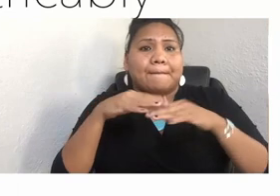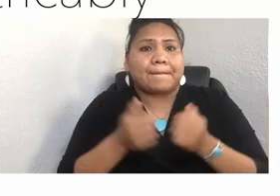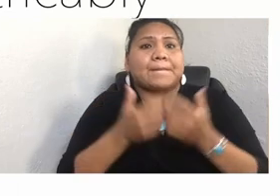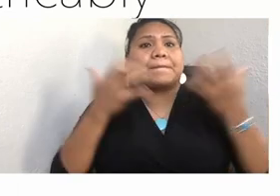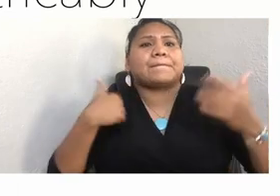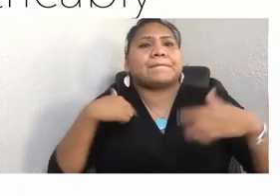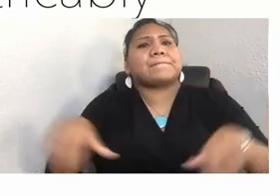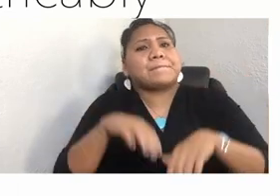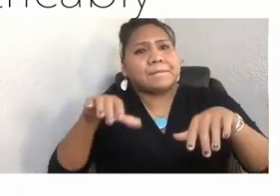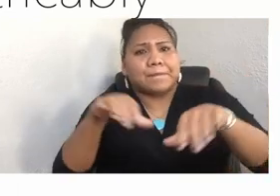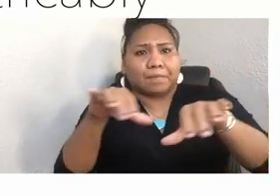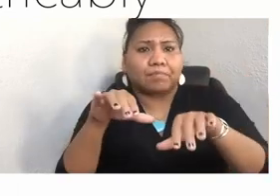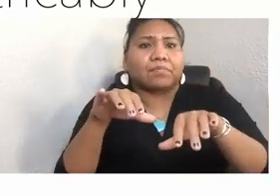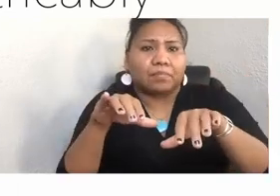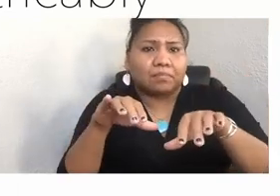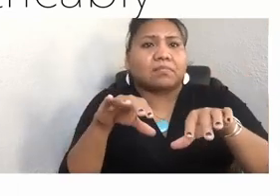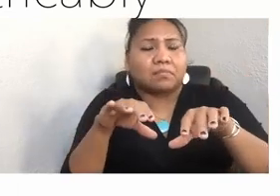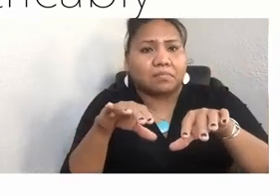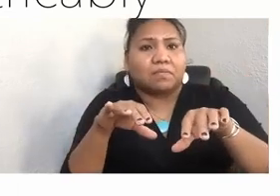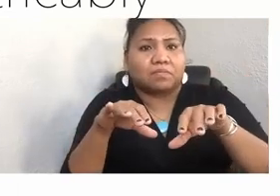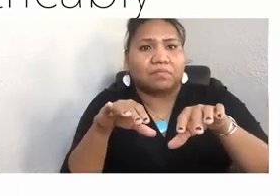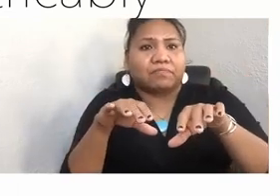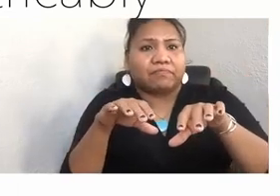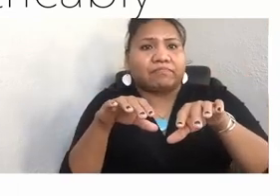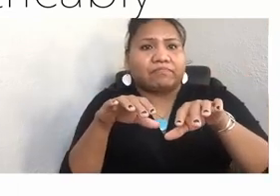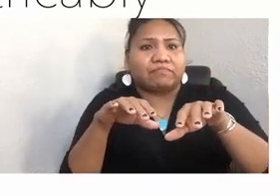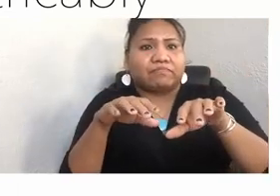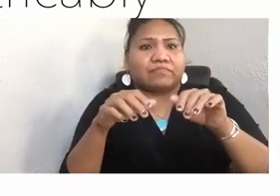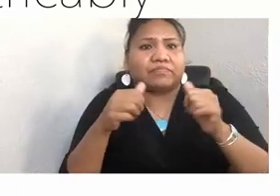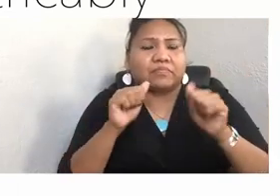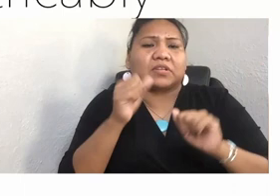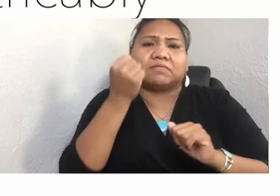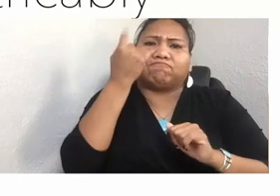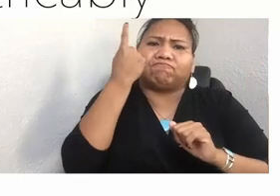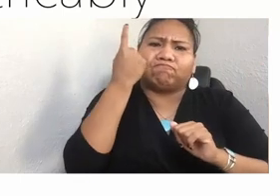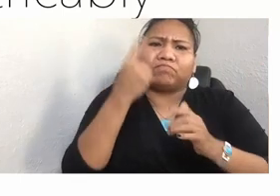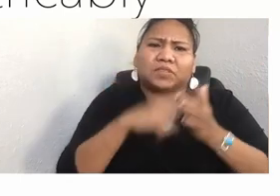wanted to understand what it meant to be an indigenous person in this century.